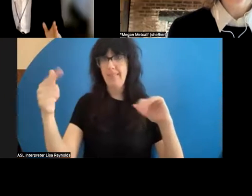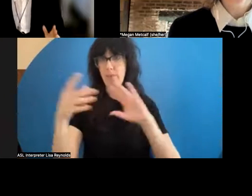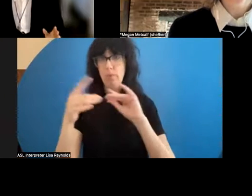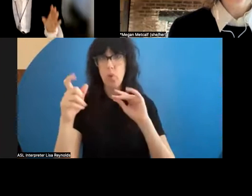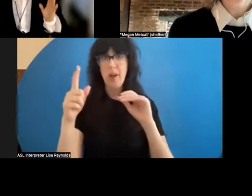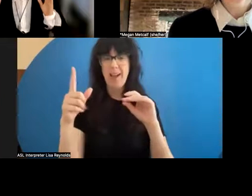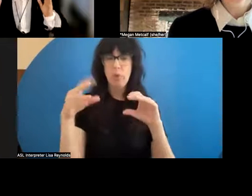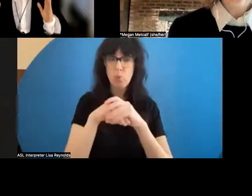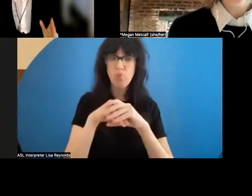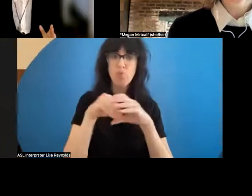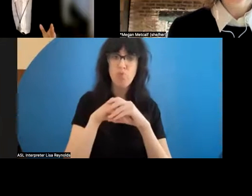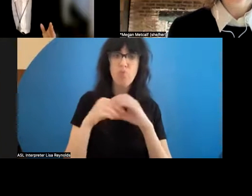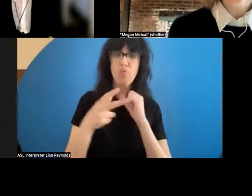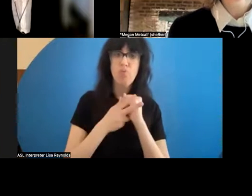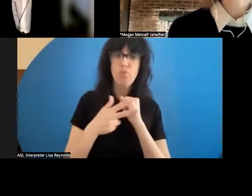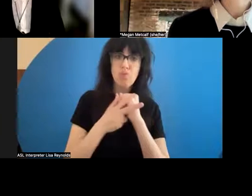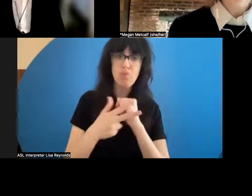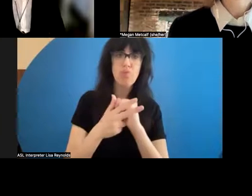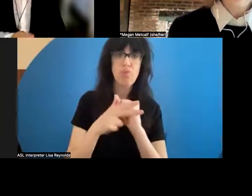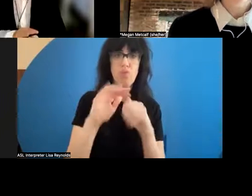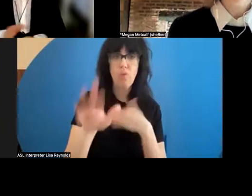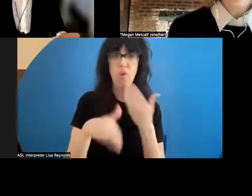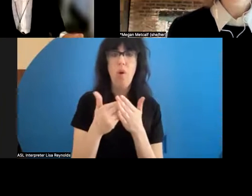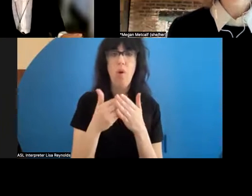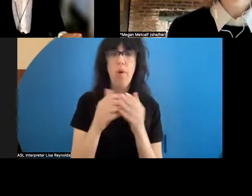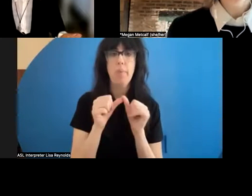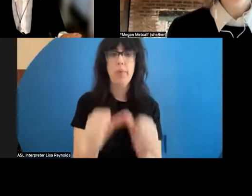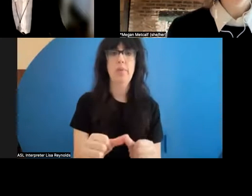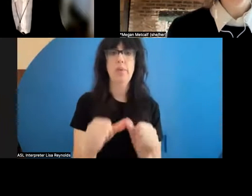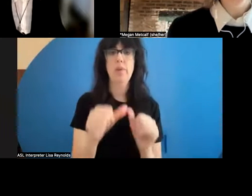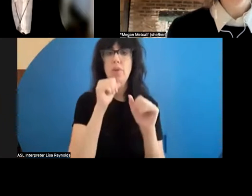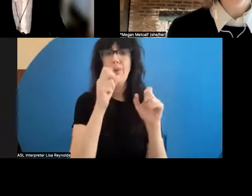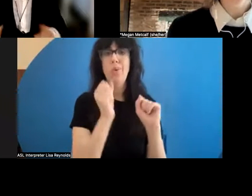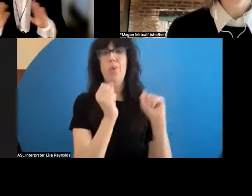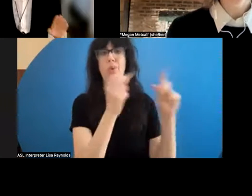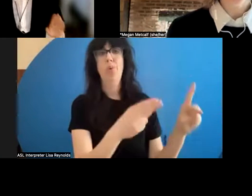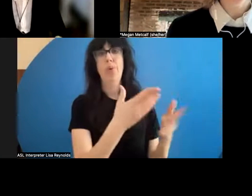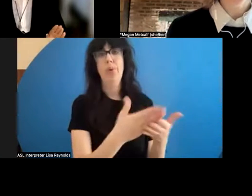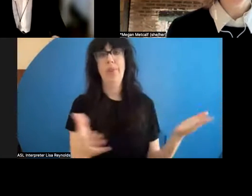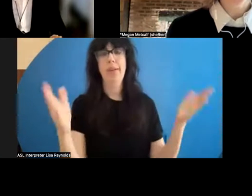preserve it. So don't throw those things away, and don't undervalue your